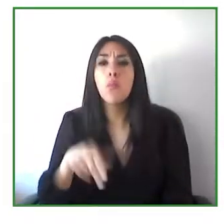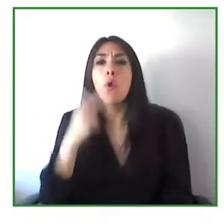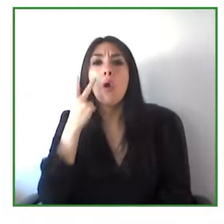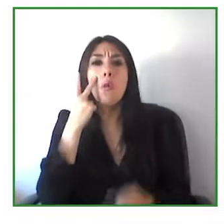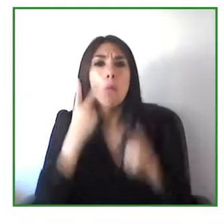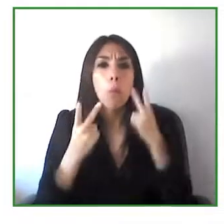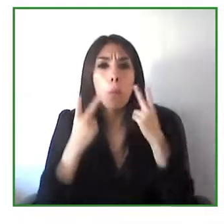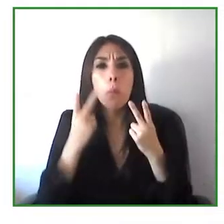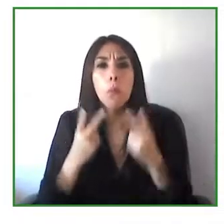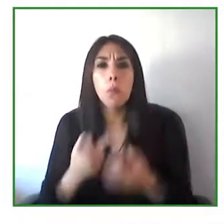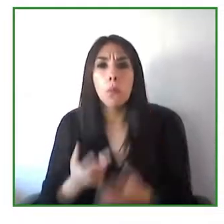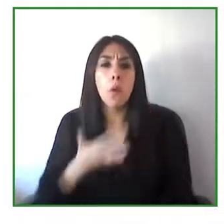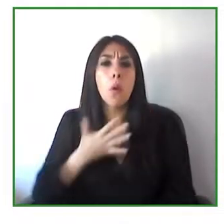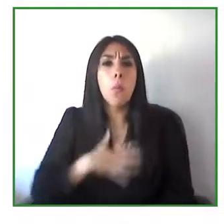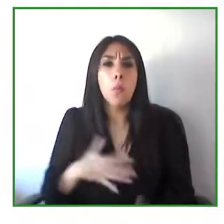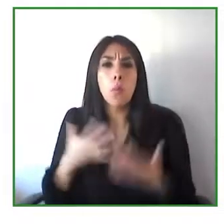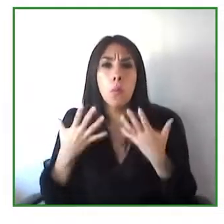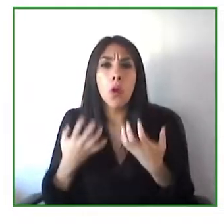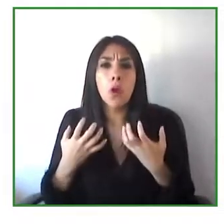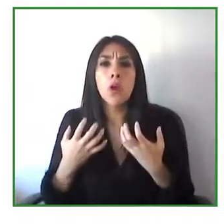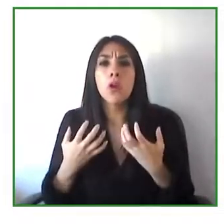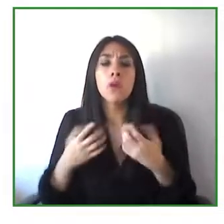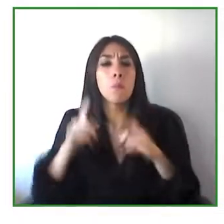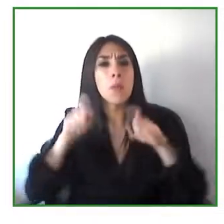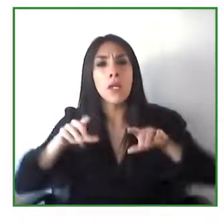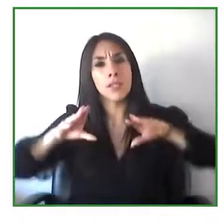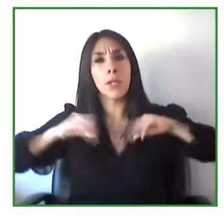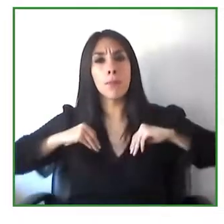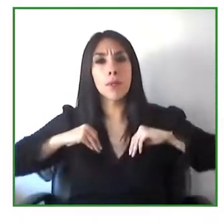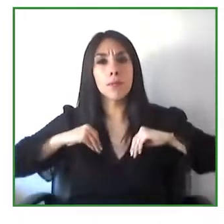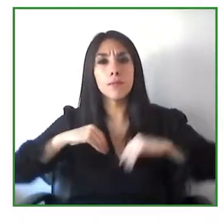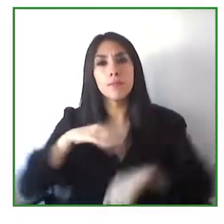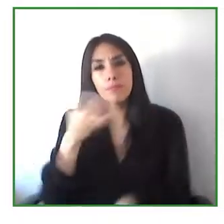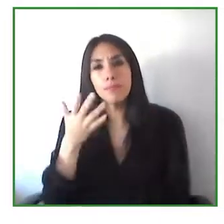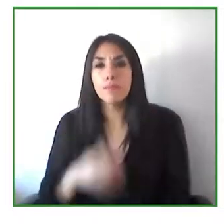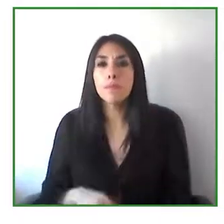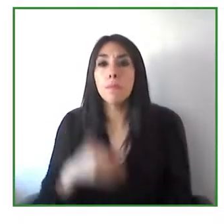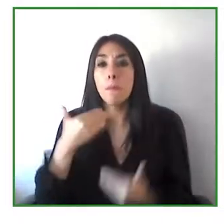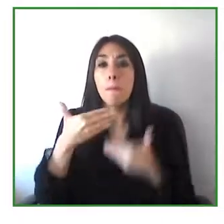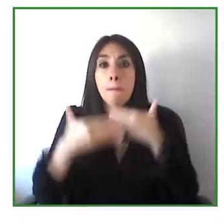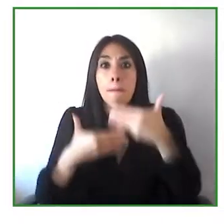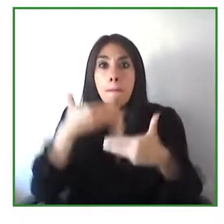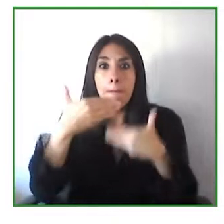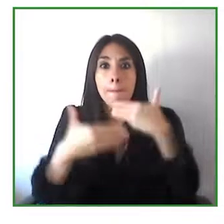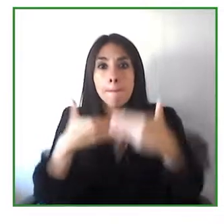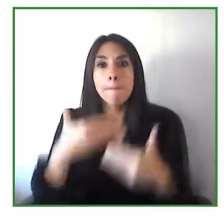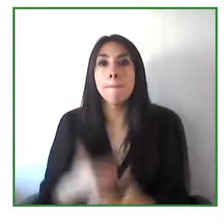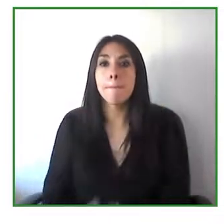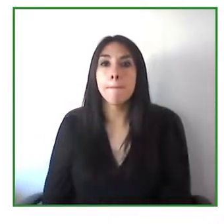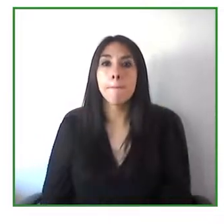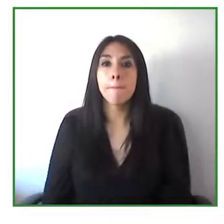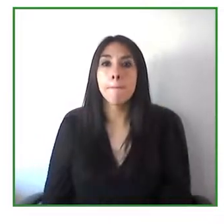very very happy that we have this opportunity to participate in the Zero Project Conference